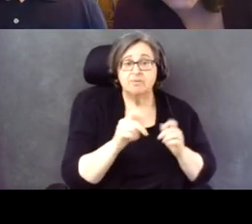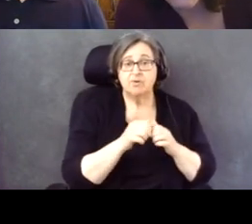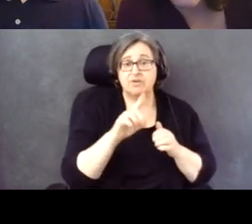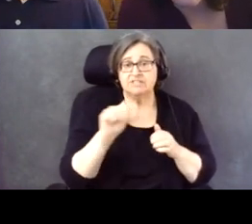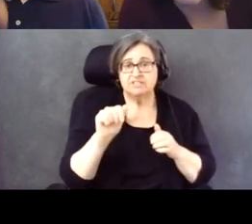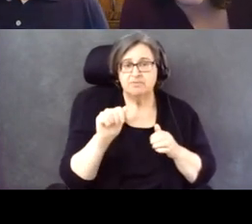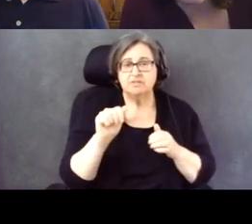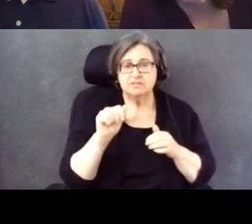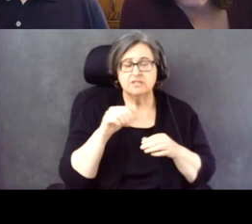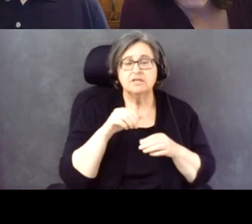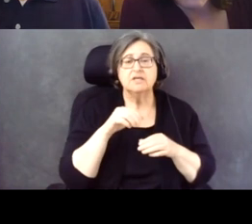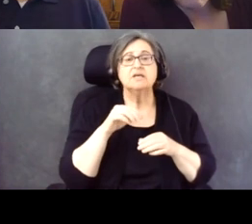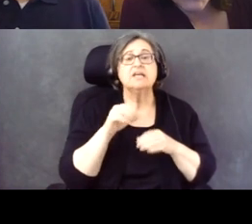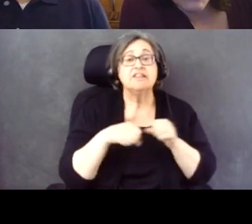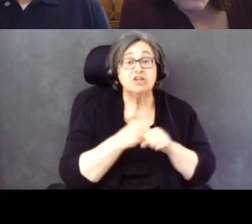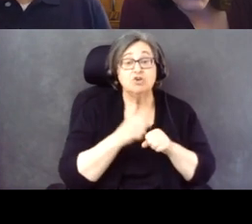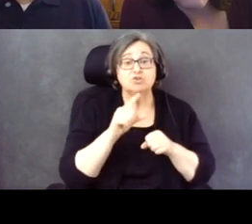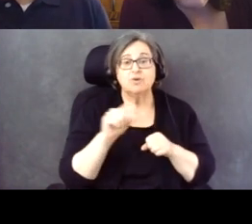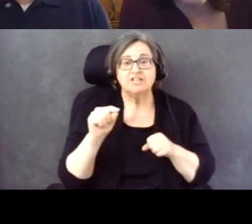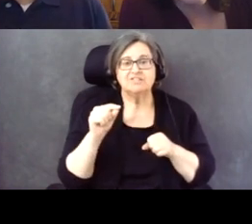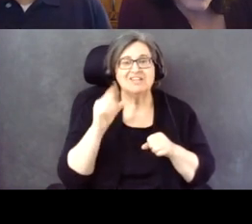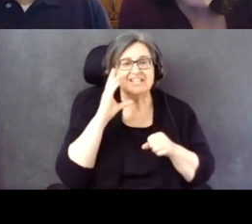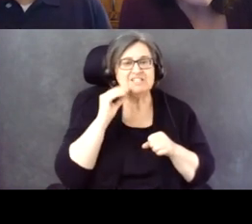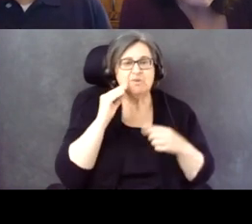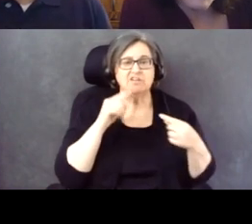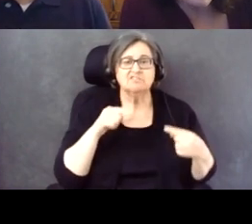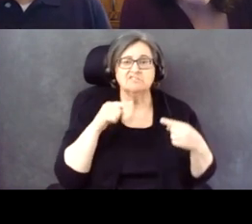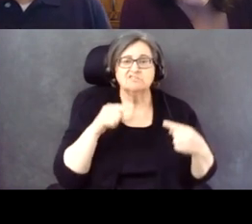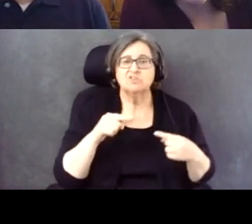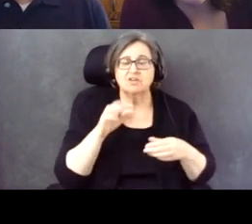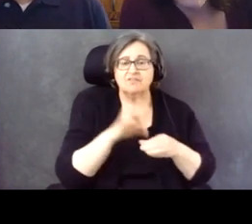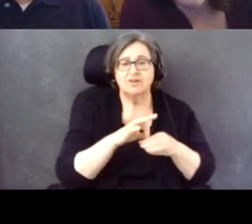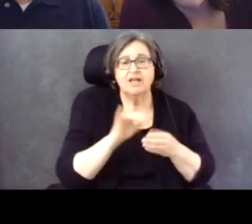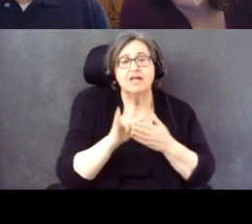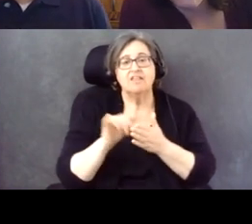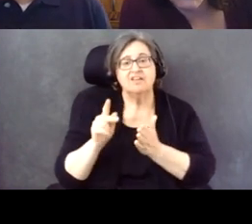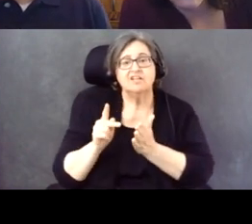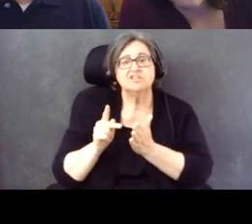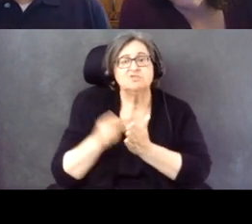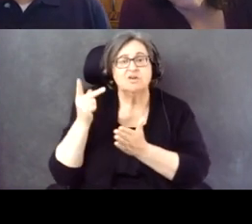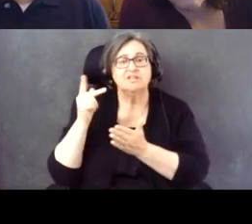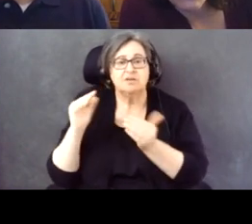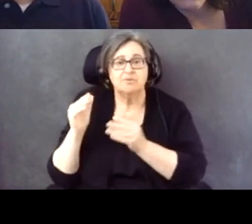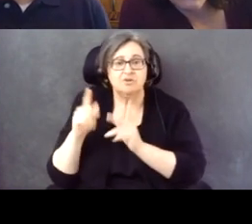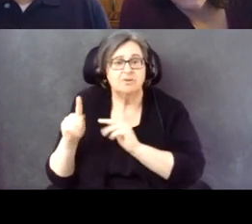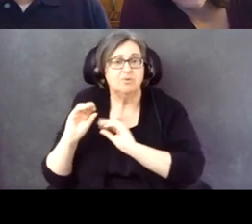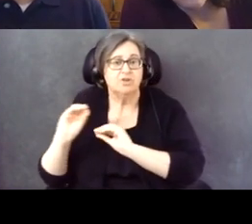experienced difficulties in voting, which was almost twice the rate of voters without disabilities.